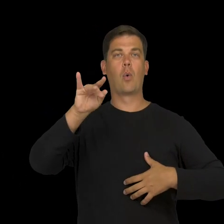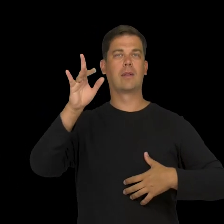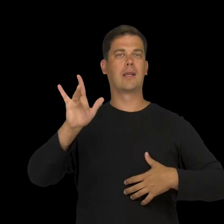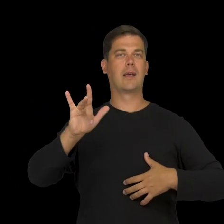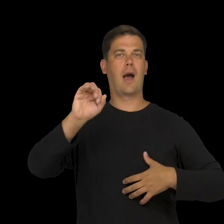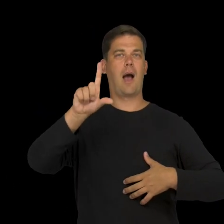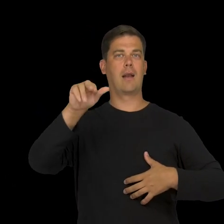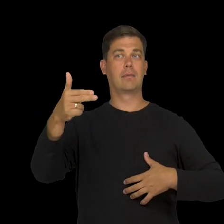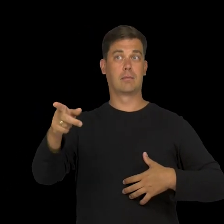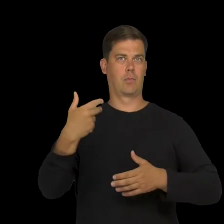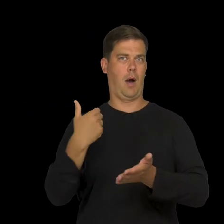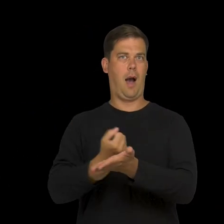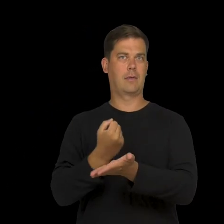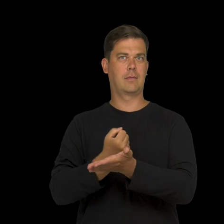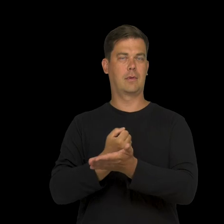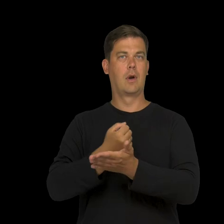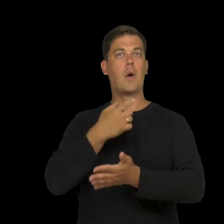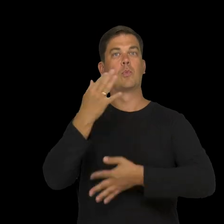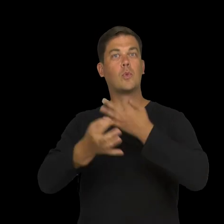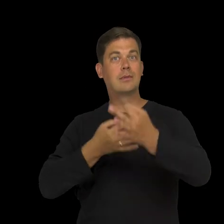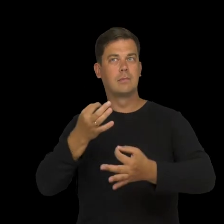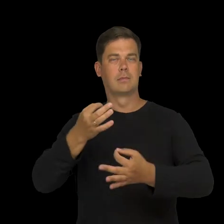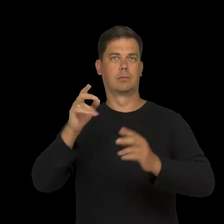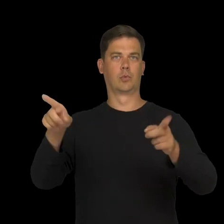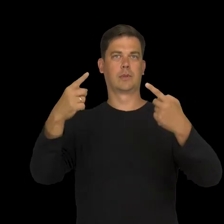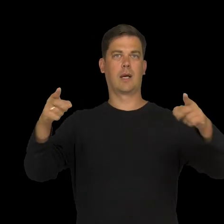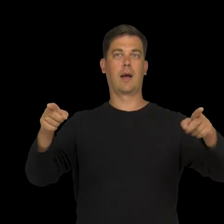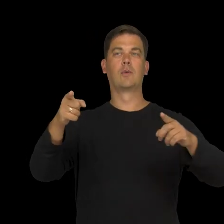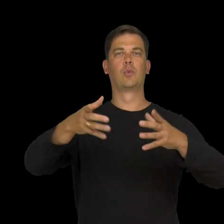In the American comedy Woody Allen played a musician: Lou,